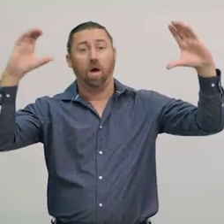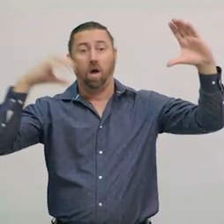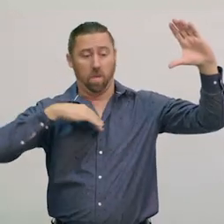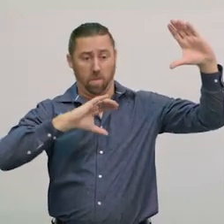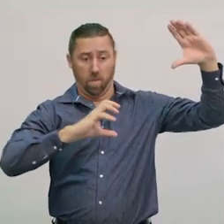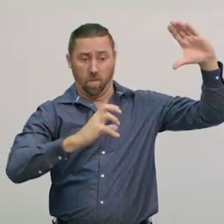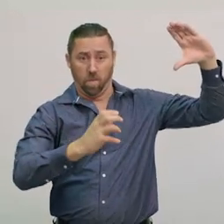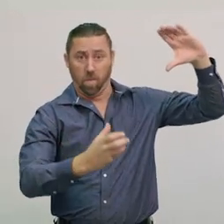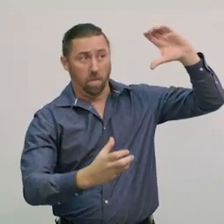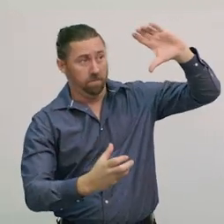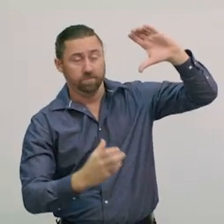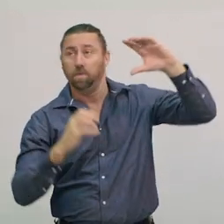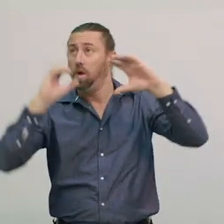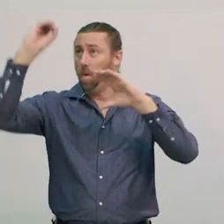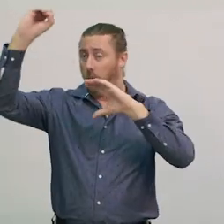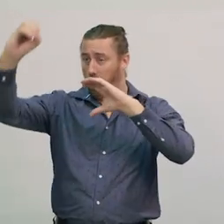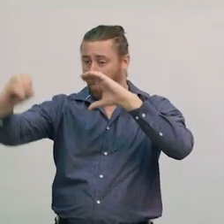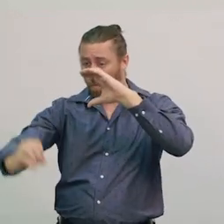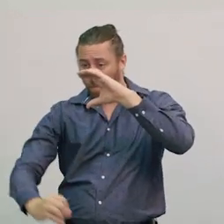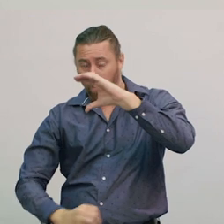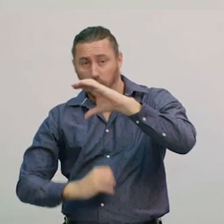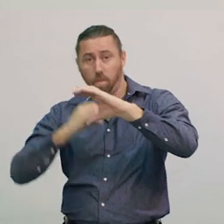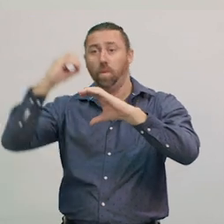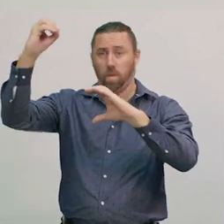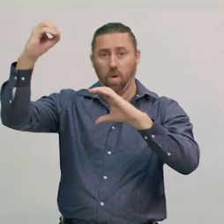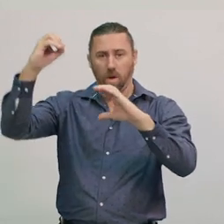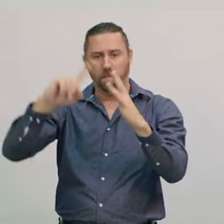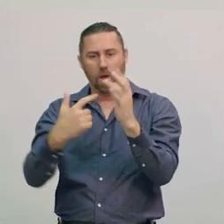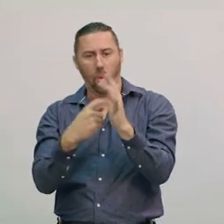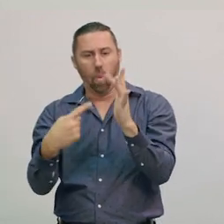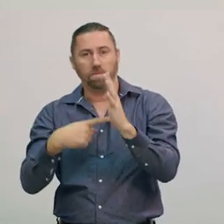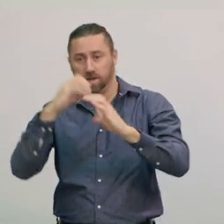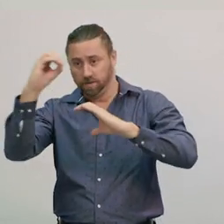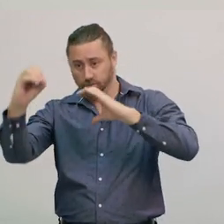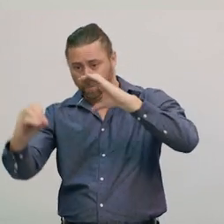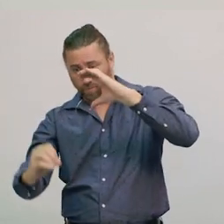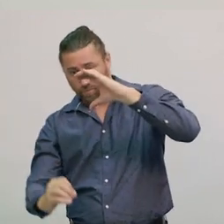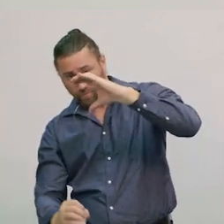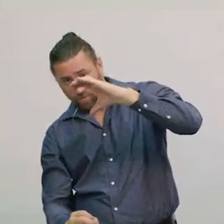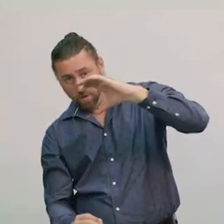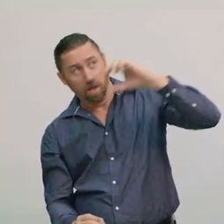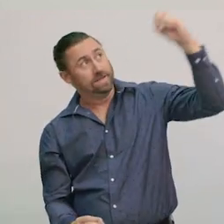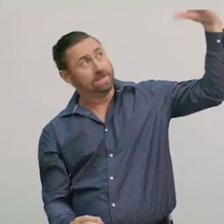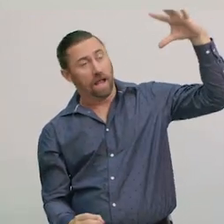the amount of light that reaches it changes the amount of Moon we can actually see.